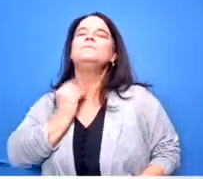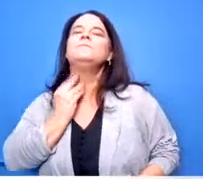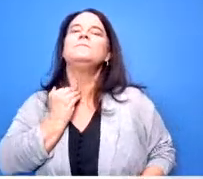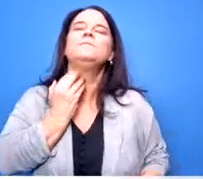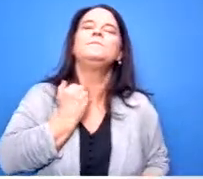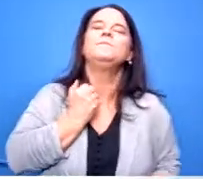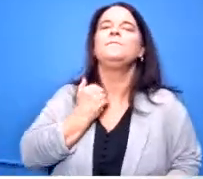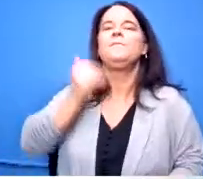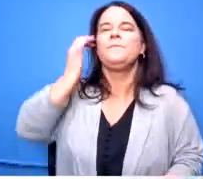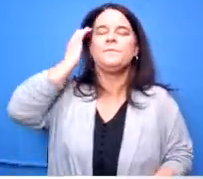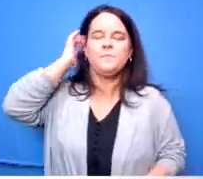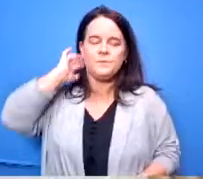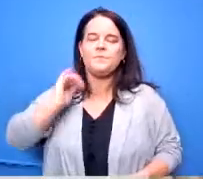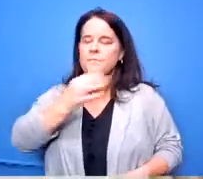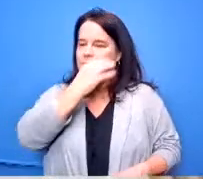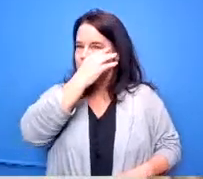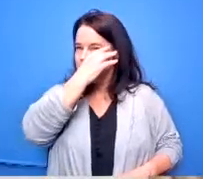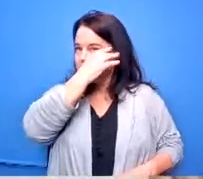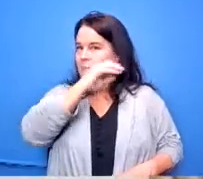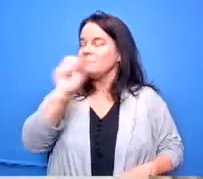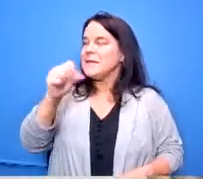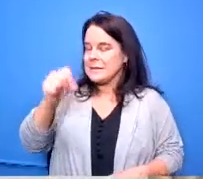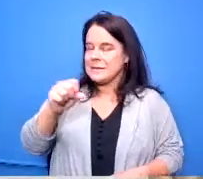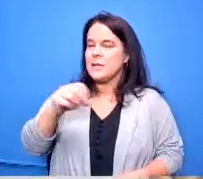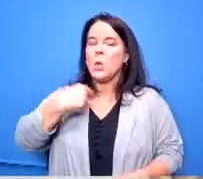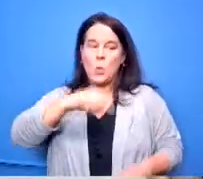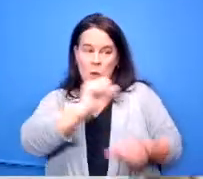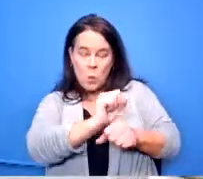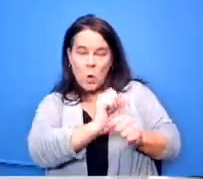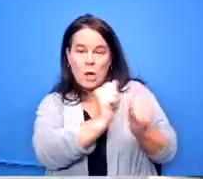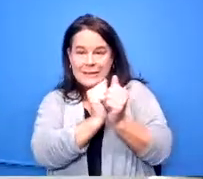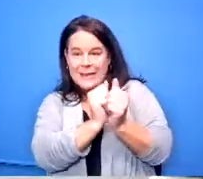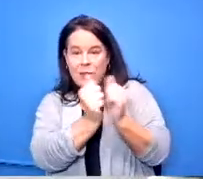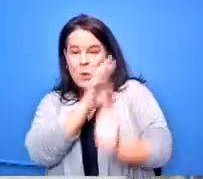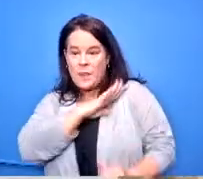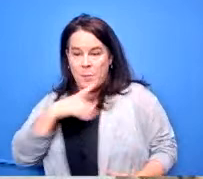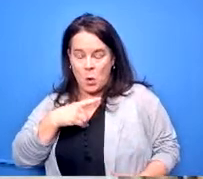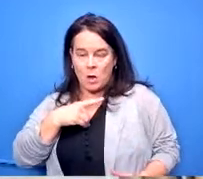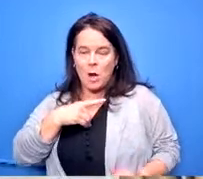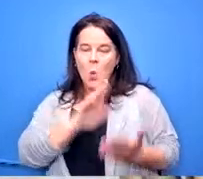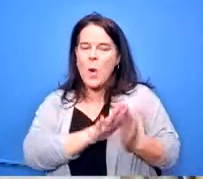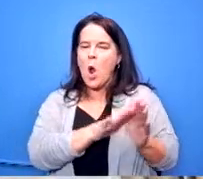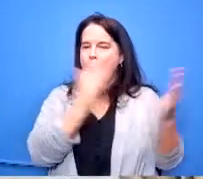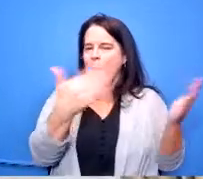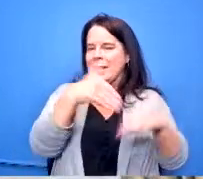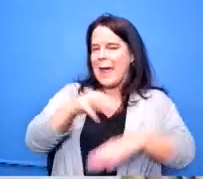and opened up the cte program at meadowdell but we removed whenever i became the associate for